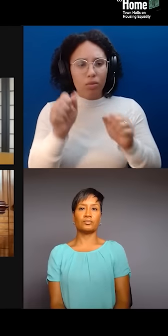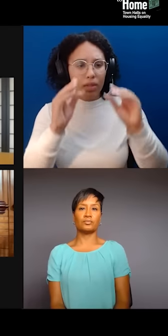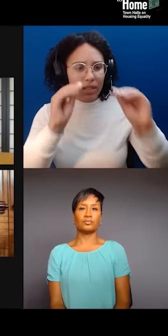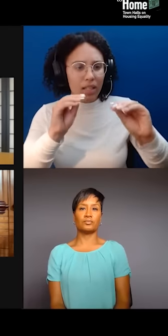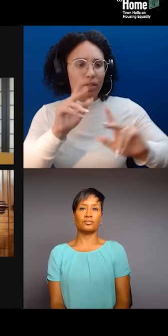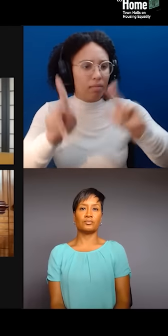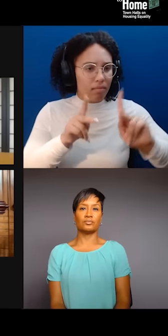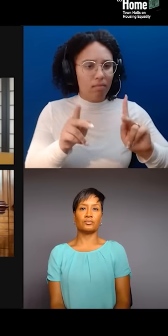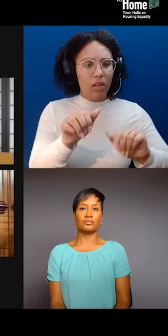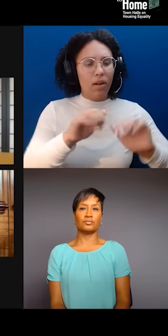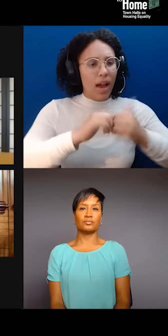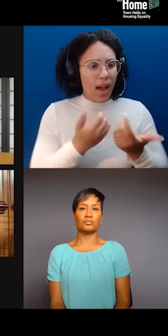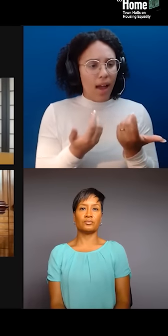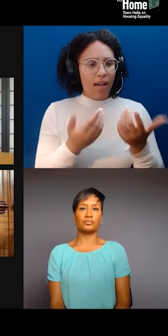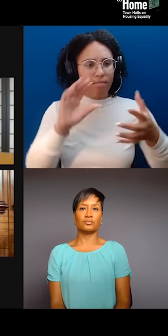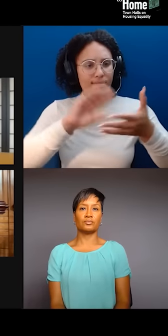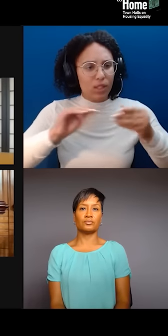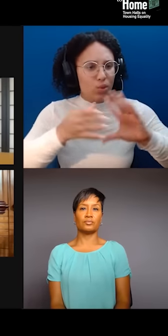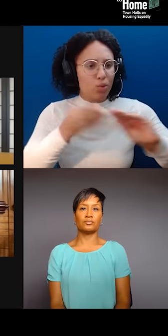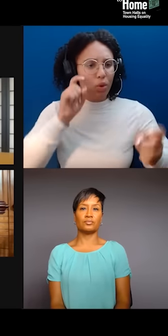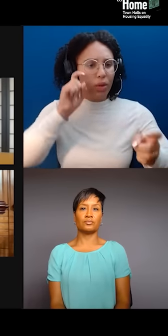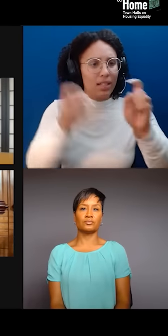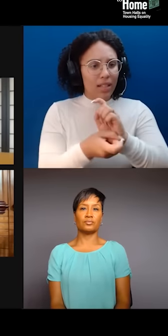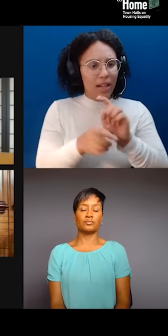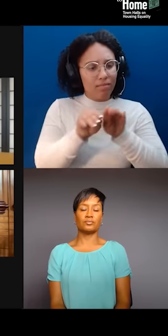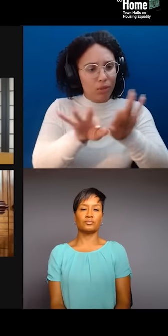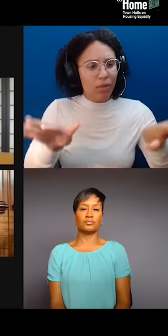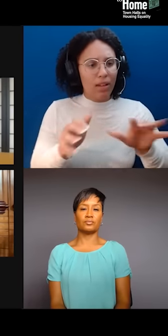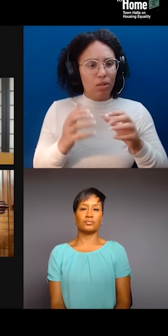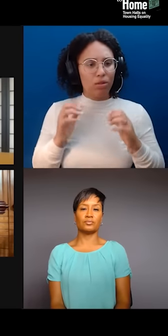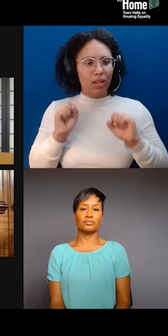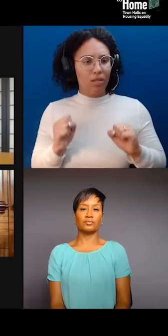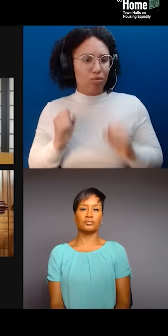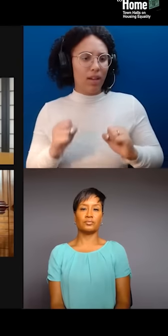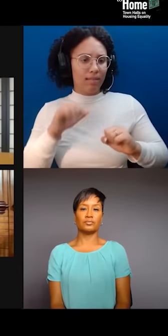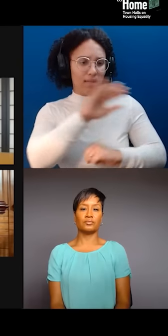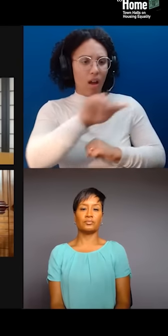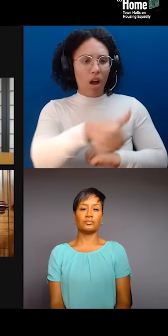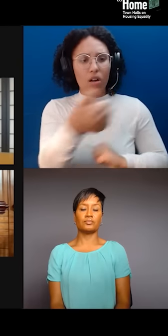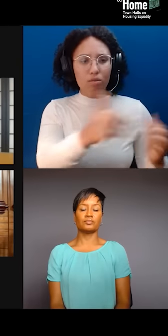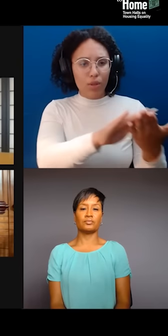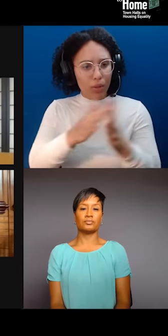Briefly, if you can, Ron, any big sparks that have come to you about shaping the narrative